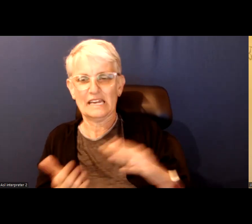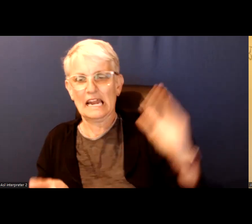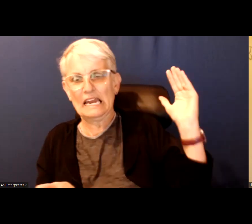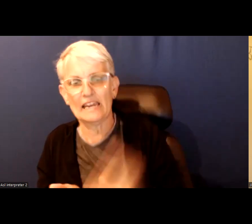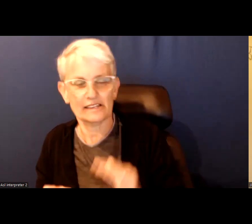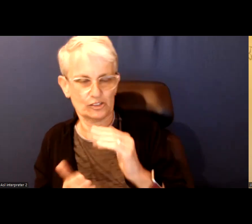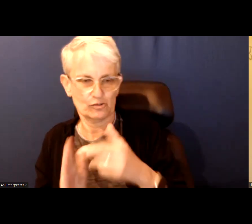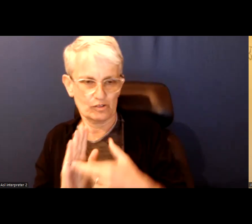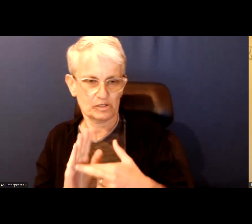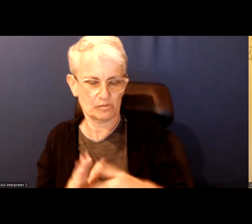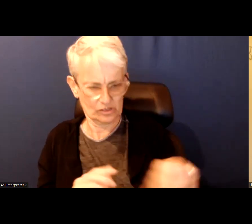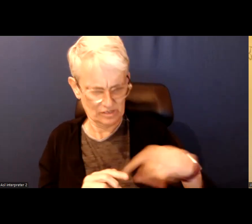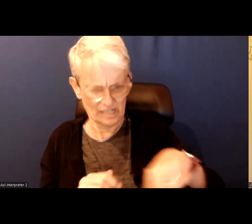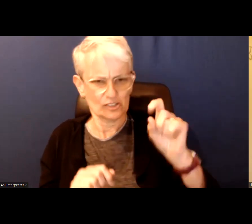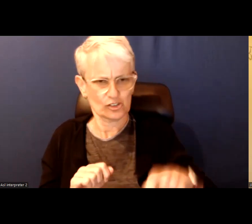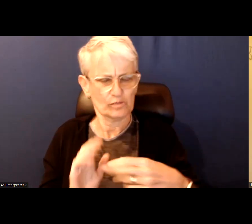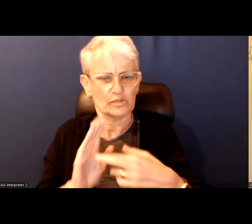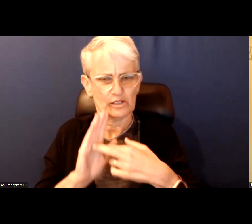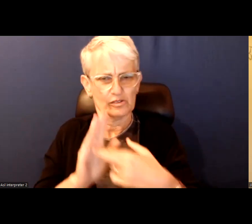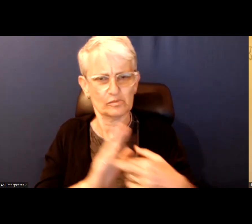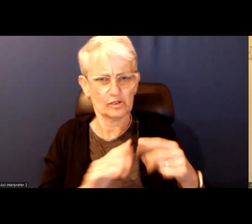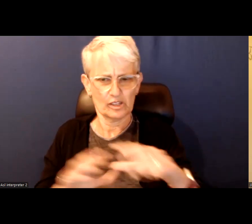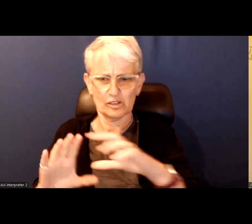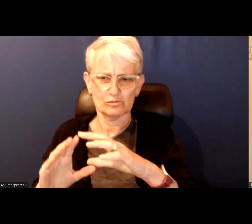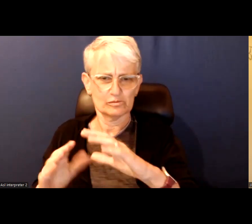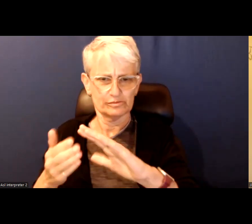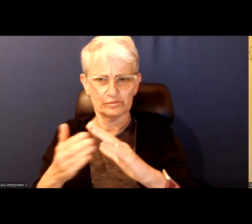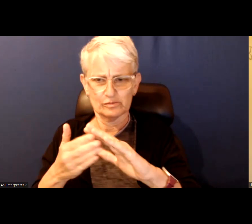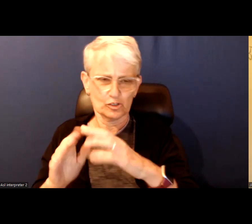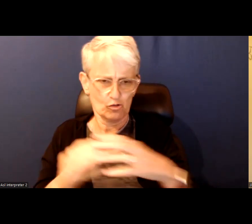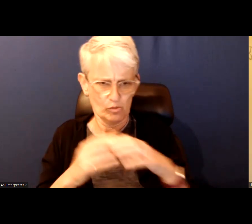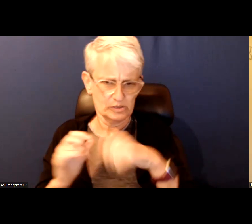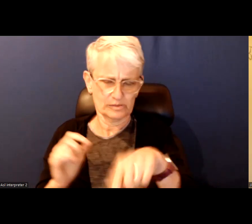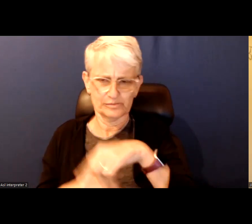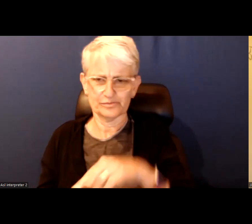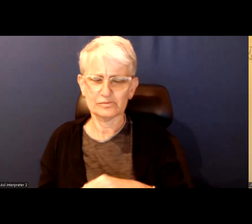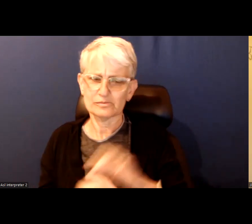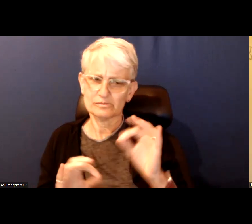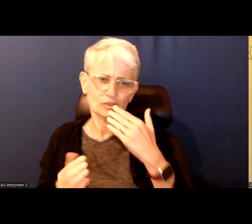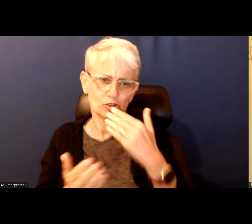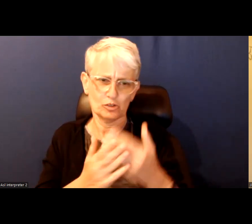are supposed to represent the constituents and their words so, lots of concerns there. Great points.